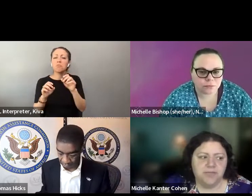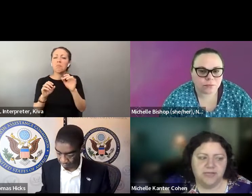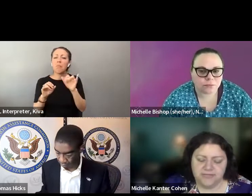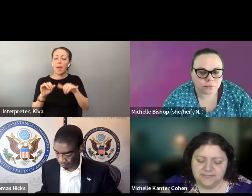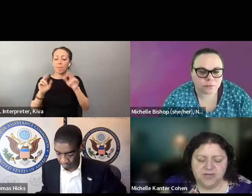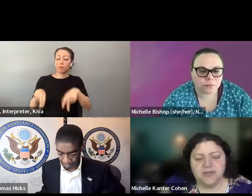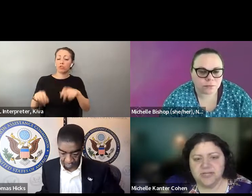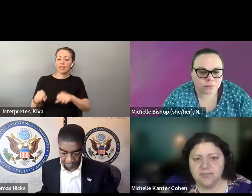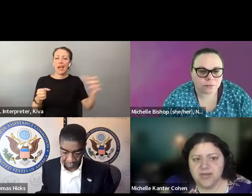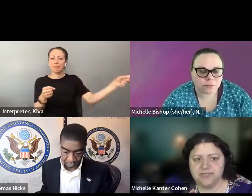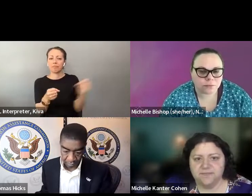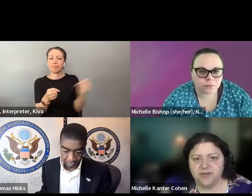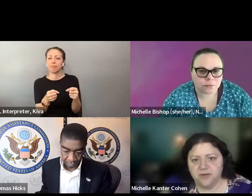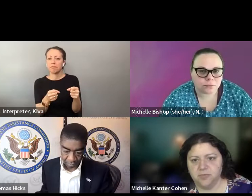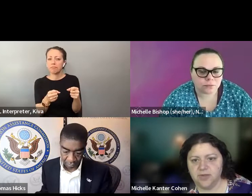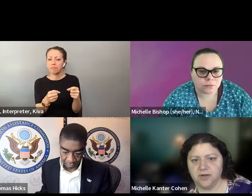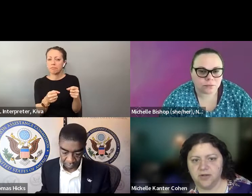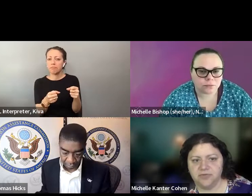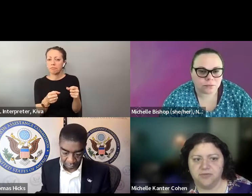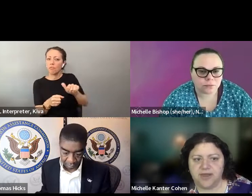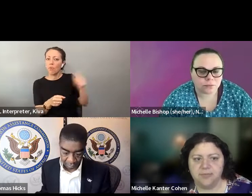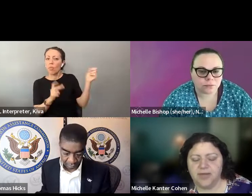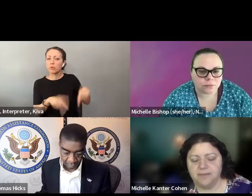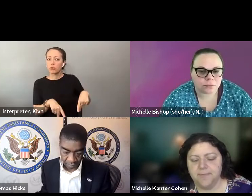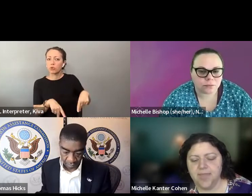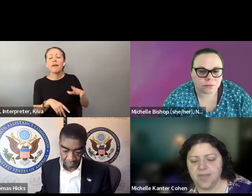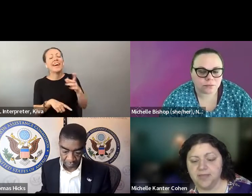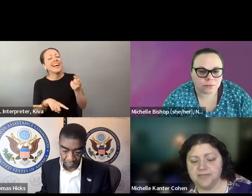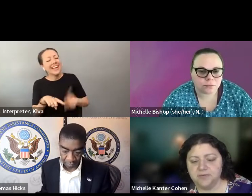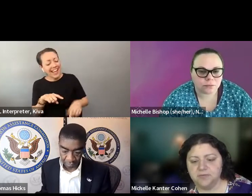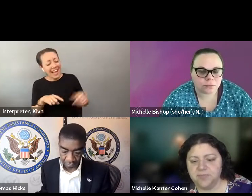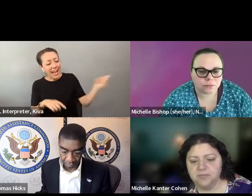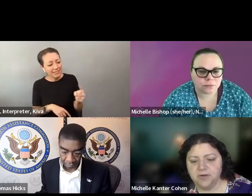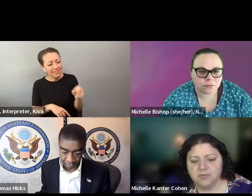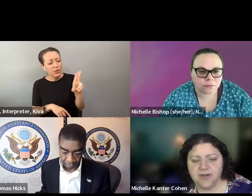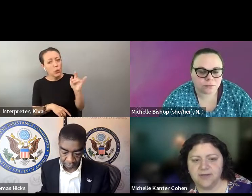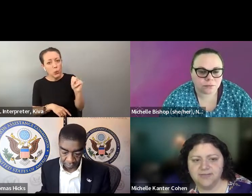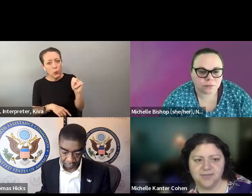And the section 2, 8 of the Voting Rights Act requires that people who need assistance for reason of their disability or inability to read and write in the language of the Ballot the able able to choose almost anybody of their choice to system to vote it's their choice to assist them to vote. It's pretty much